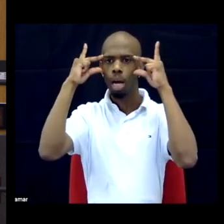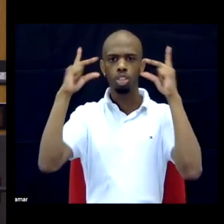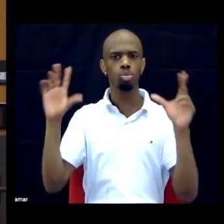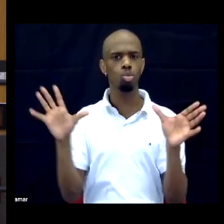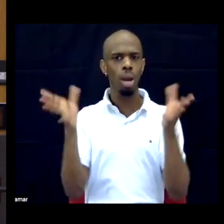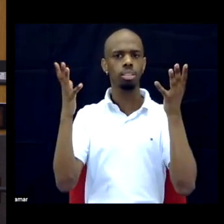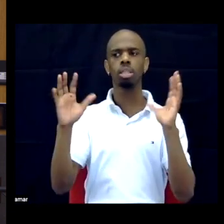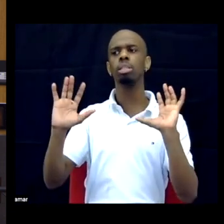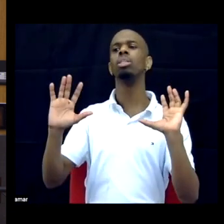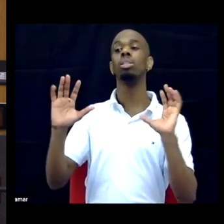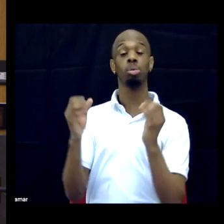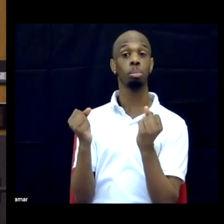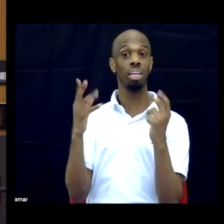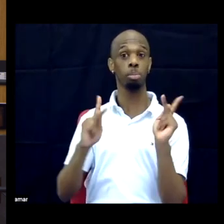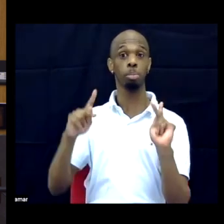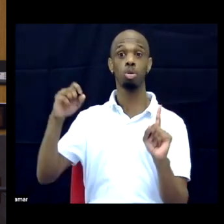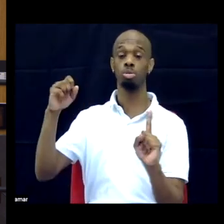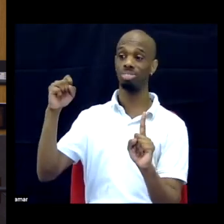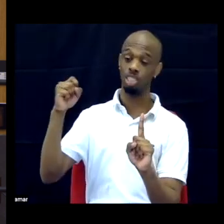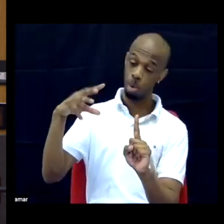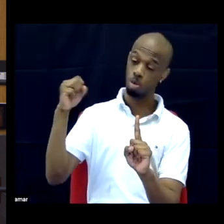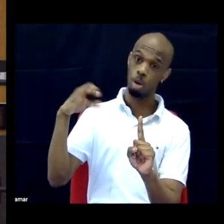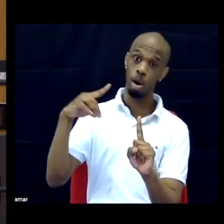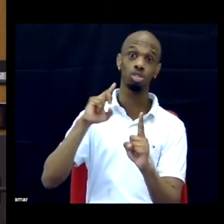color and not having any connection to a disability community.